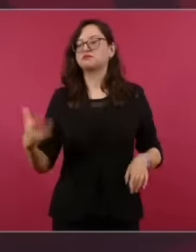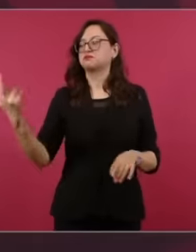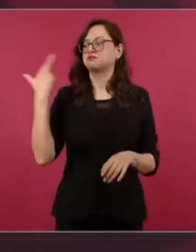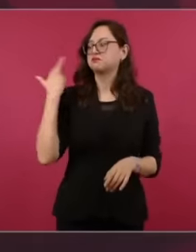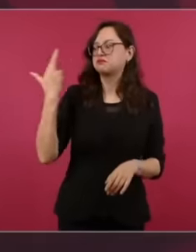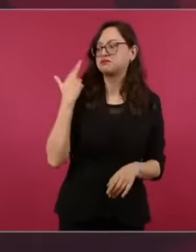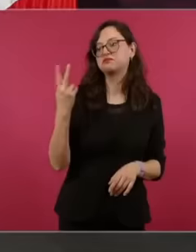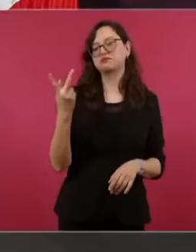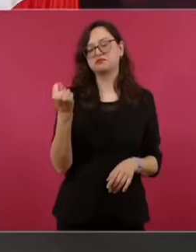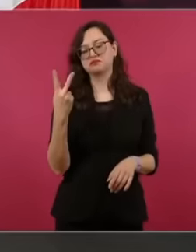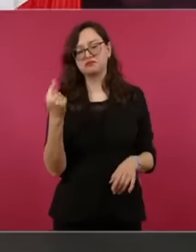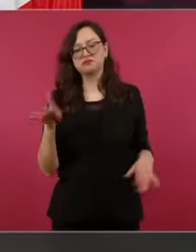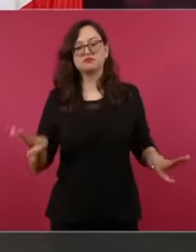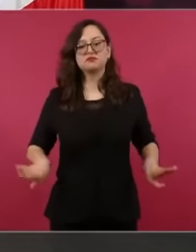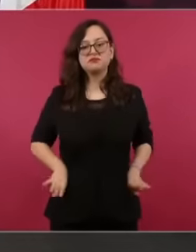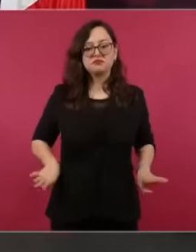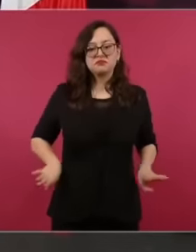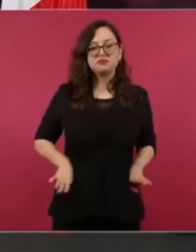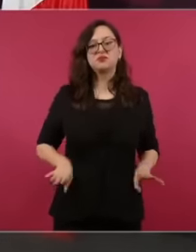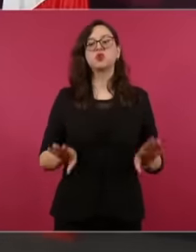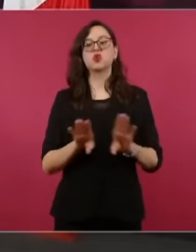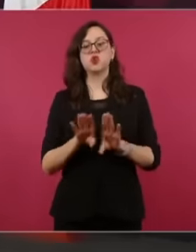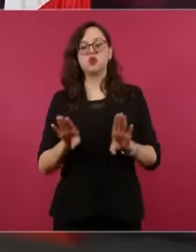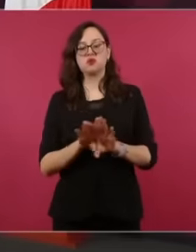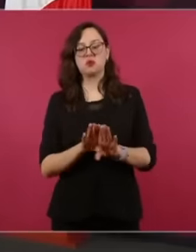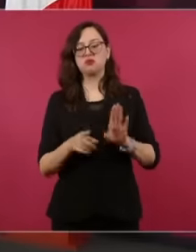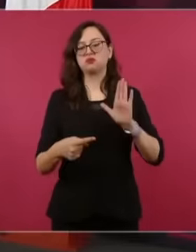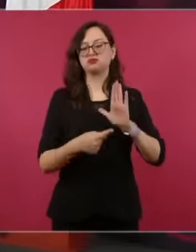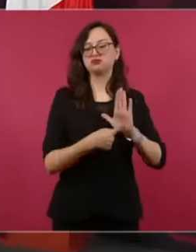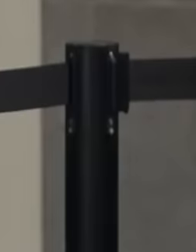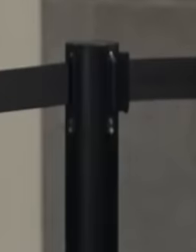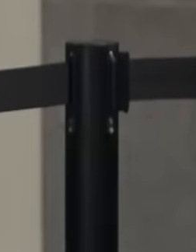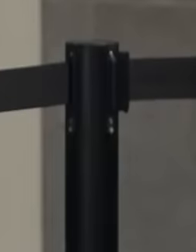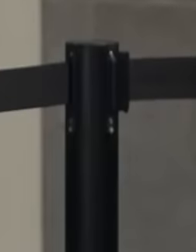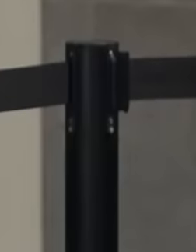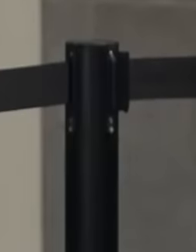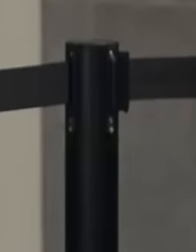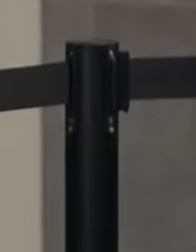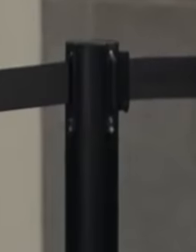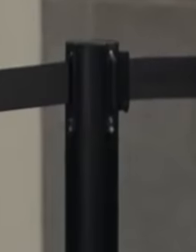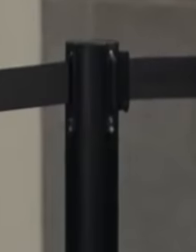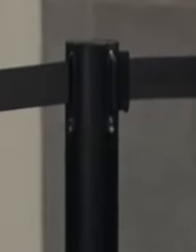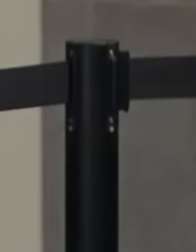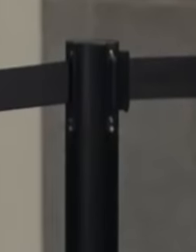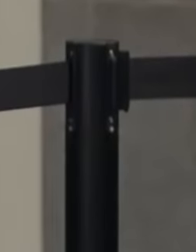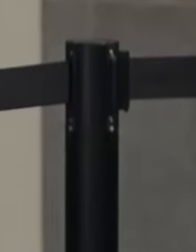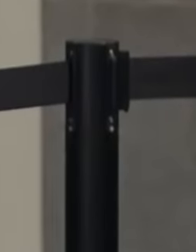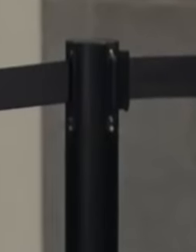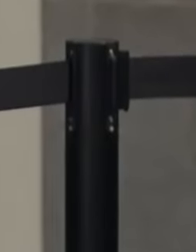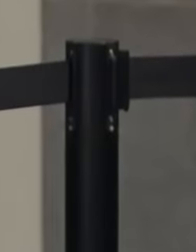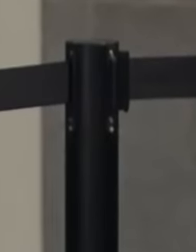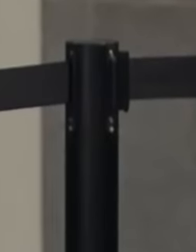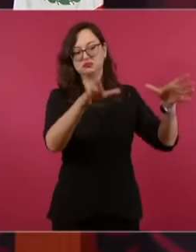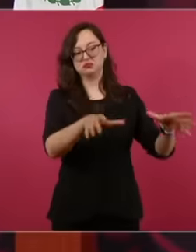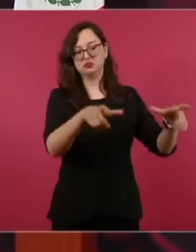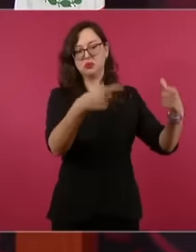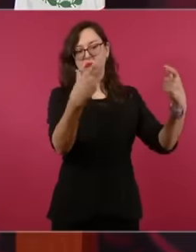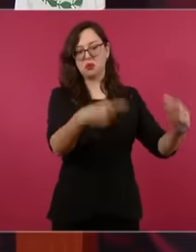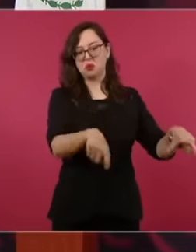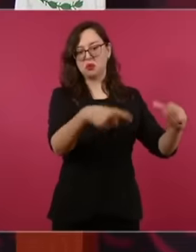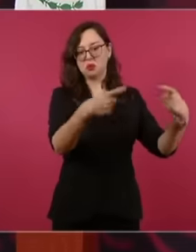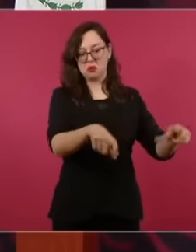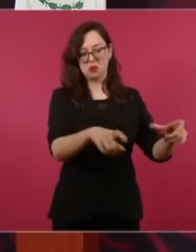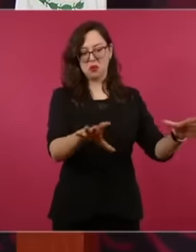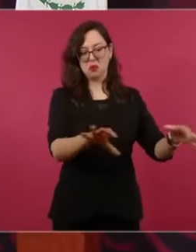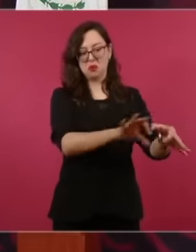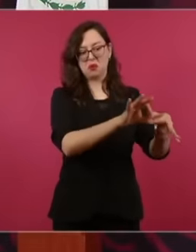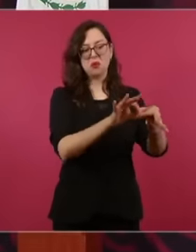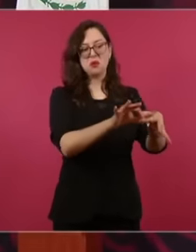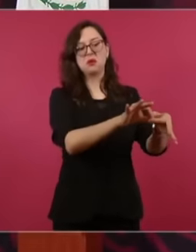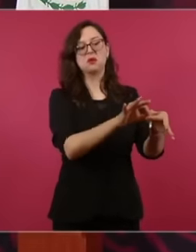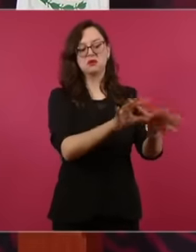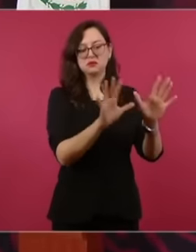television are at the service of the oligarchy or the so-called